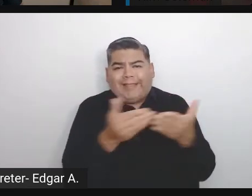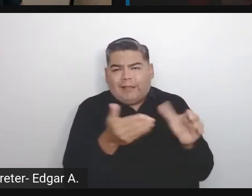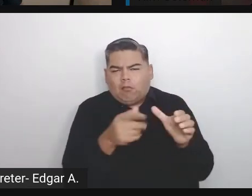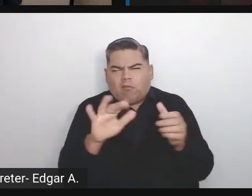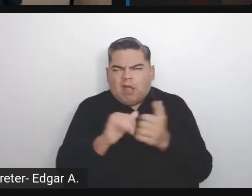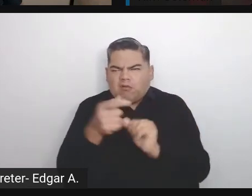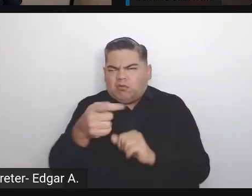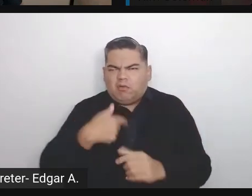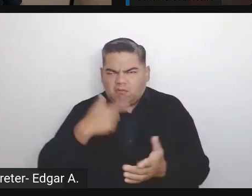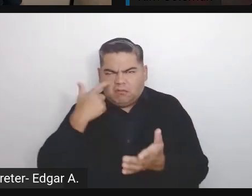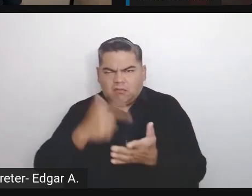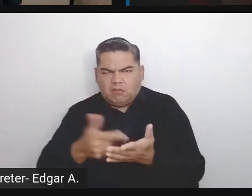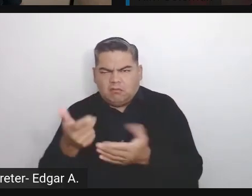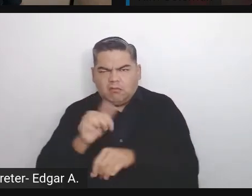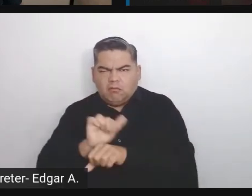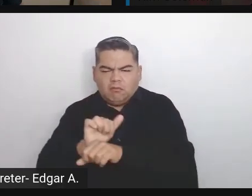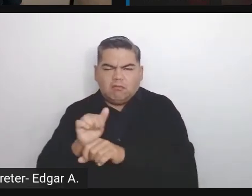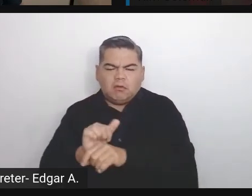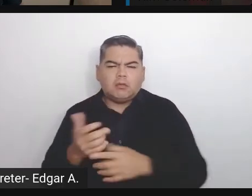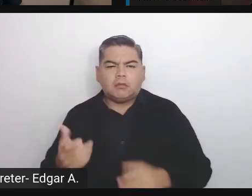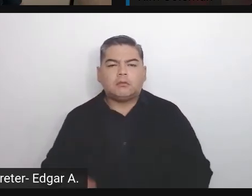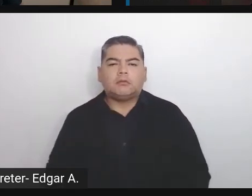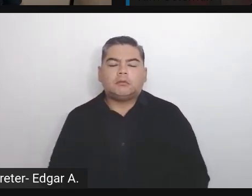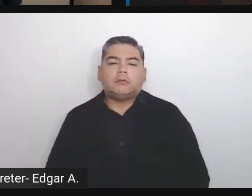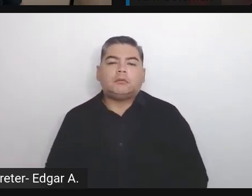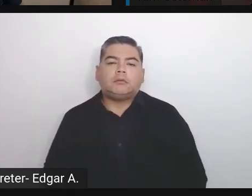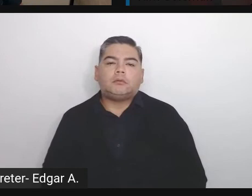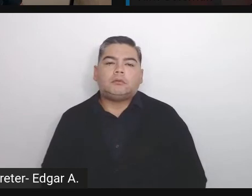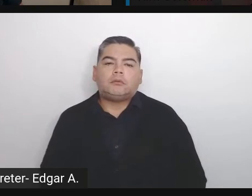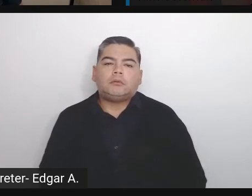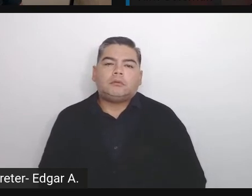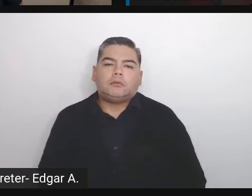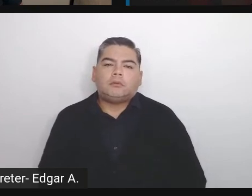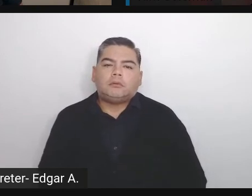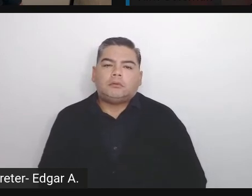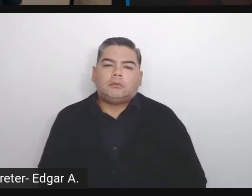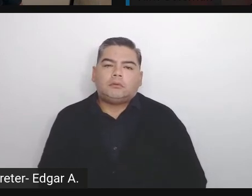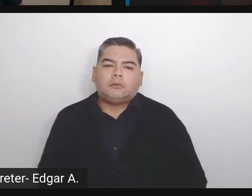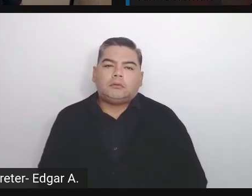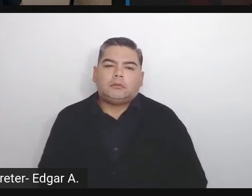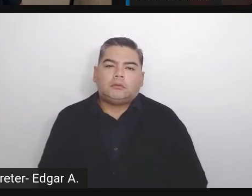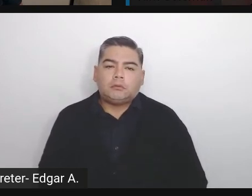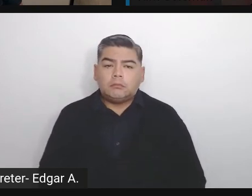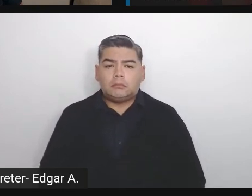The sad part was that in most companies,